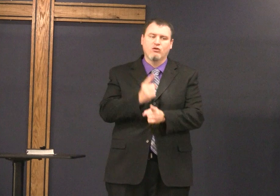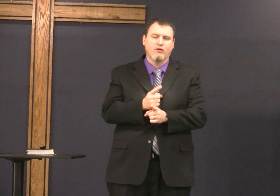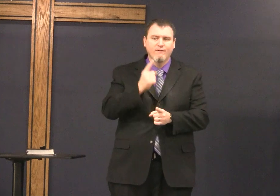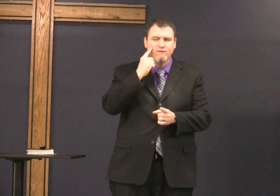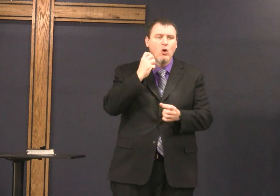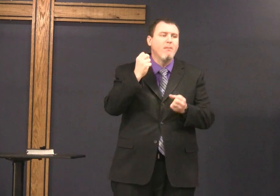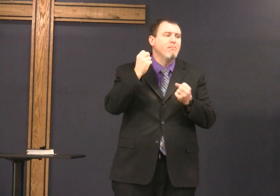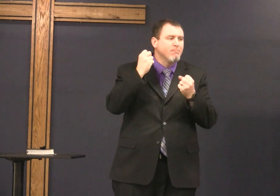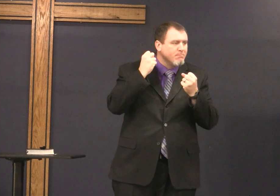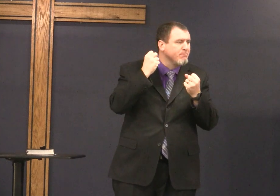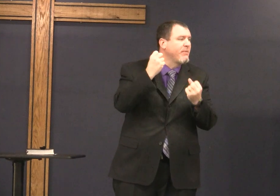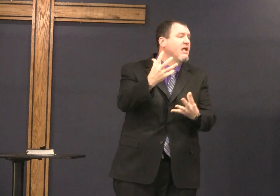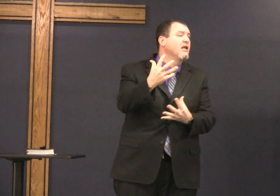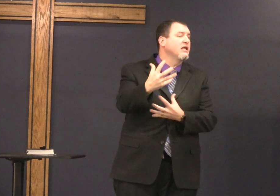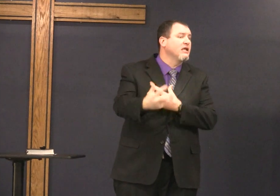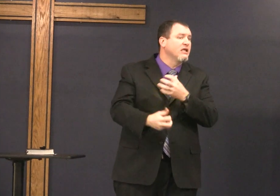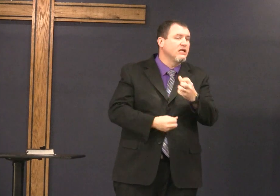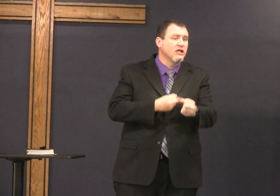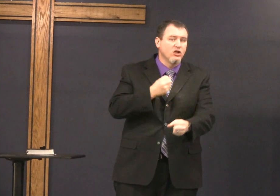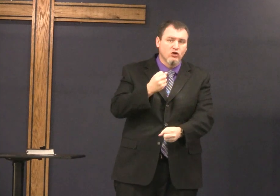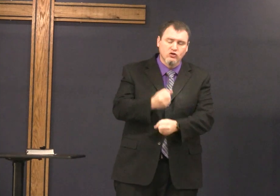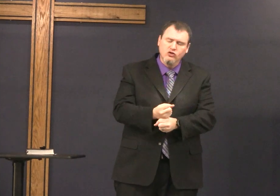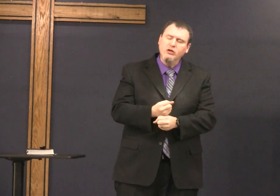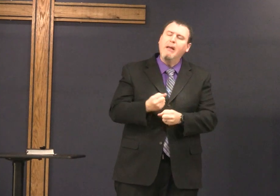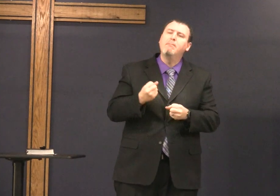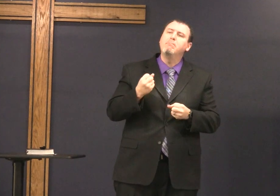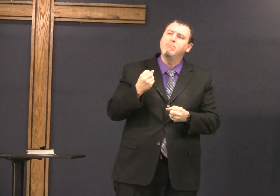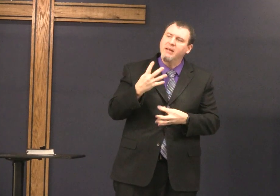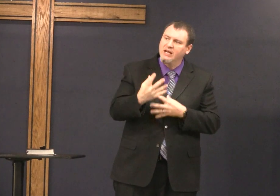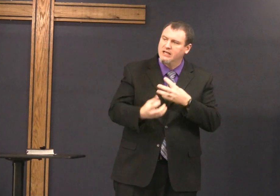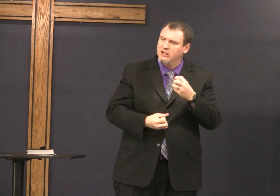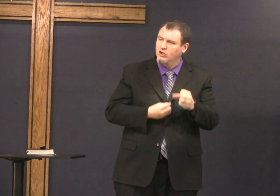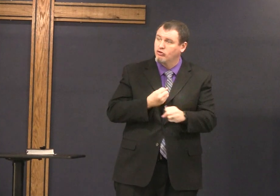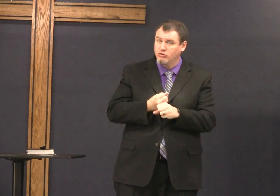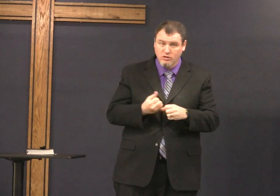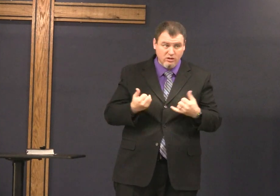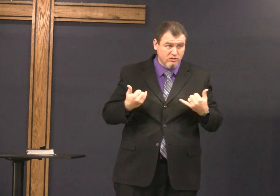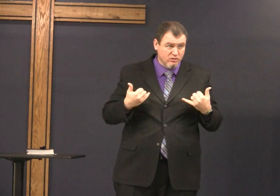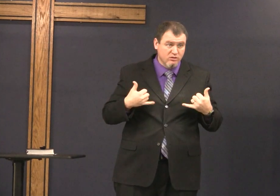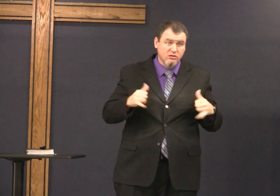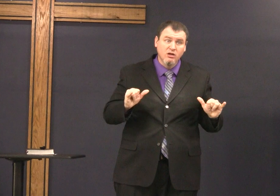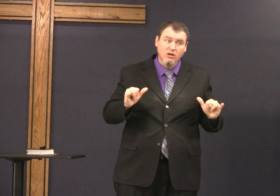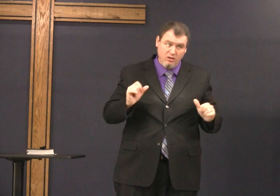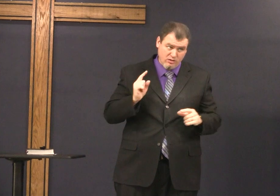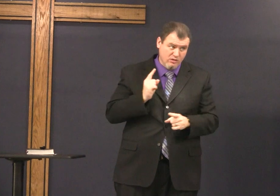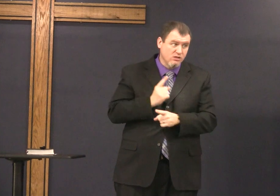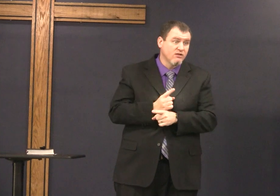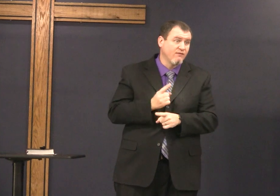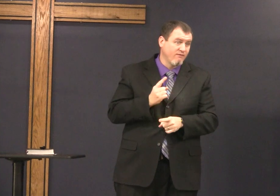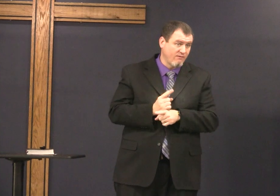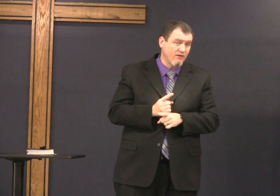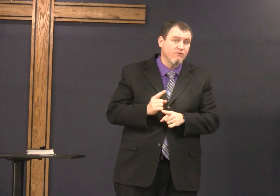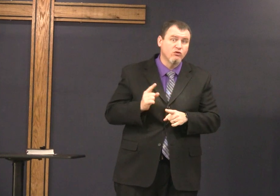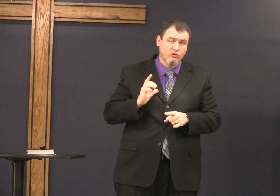of faithful people here at this church there are many with many years and they are still faithful